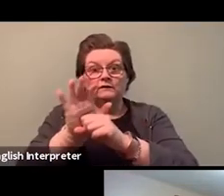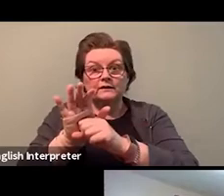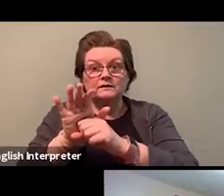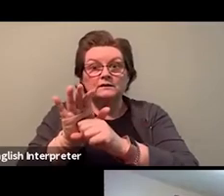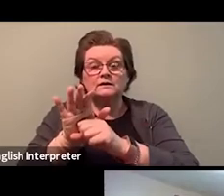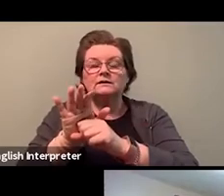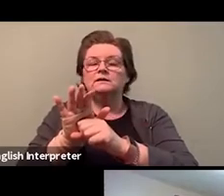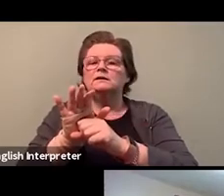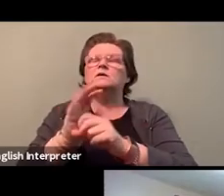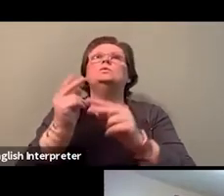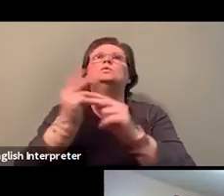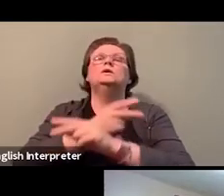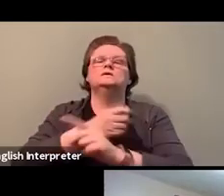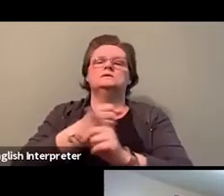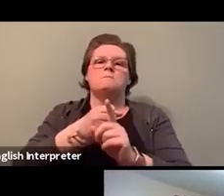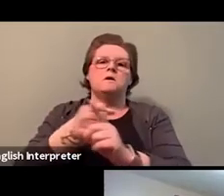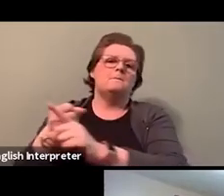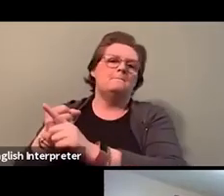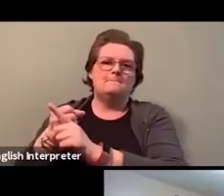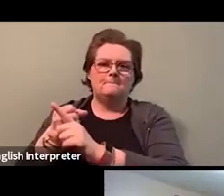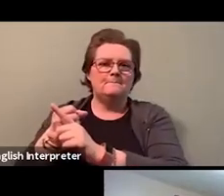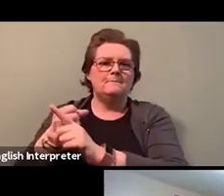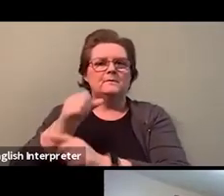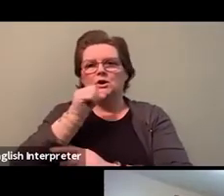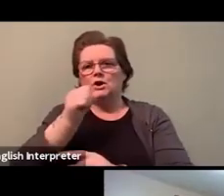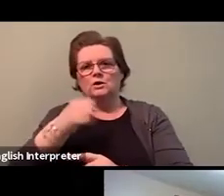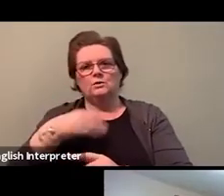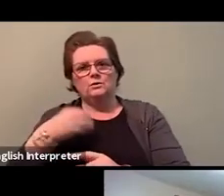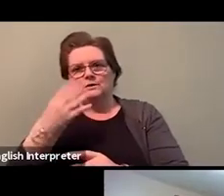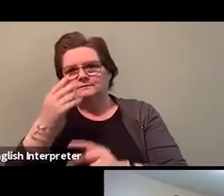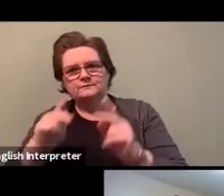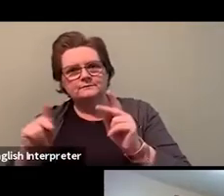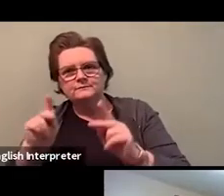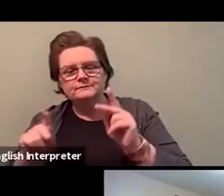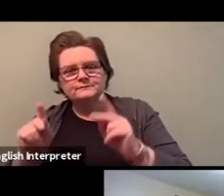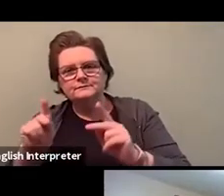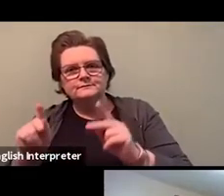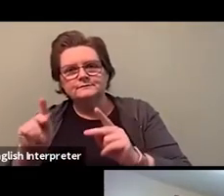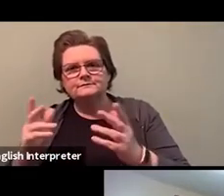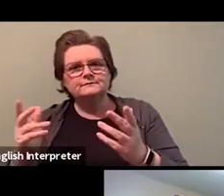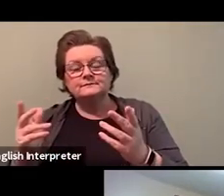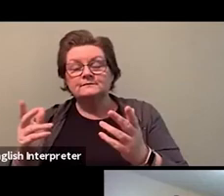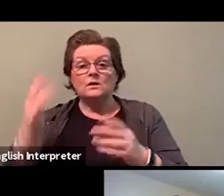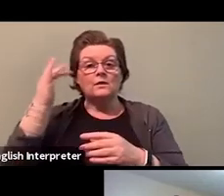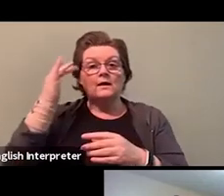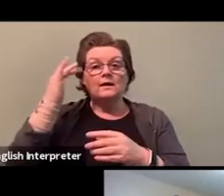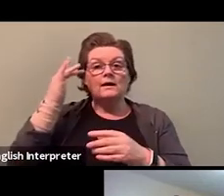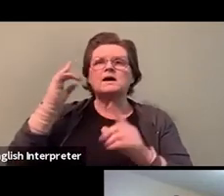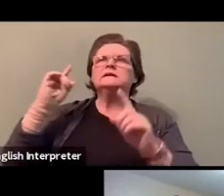and racialized communities. And you know, this is all happening because of the institutional racism and sexism.